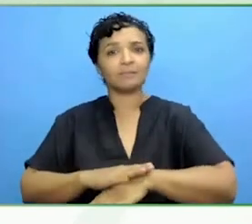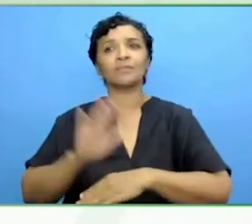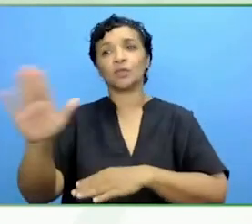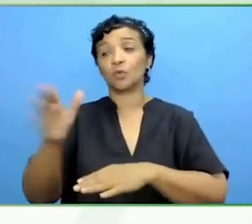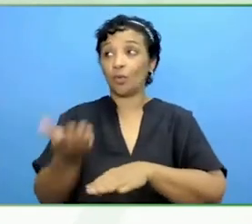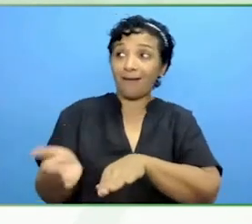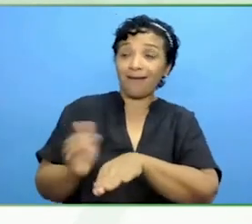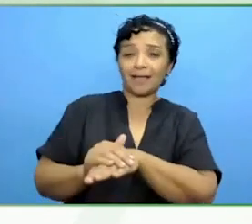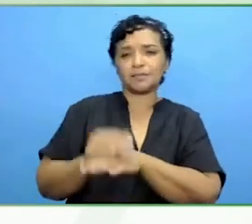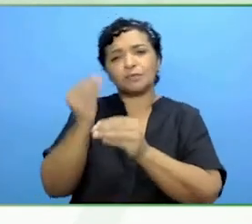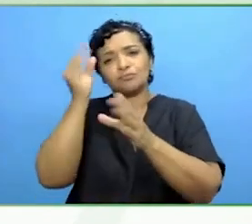I will talk it over to you, Bredan.